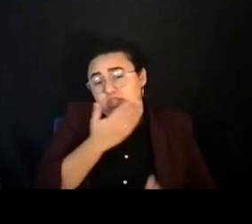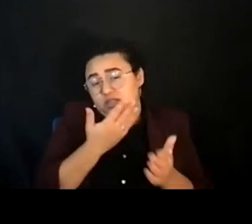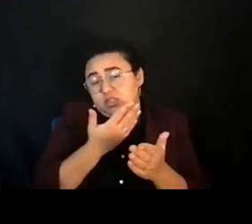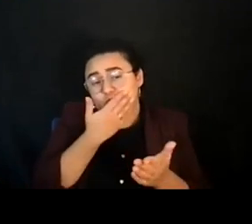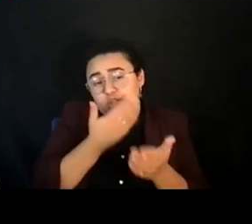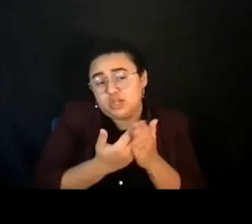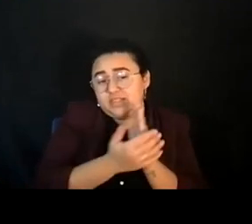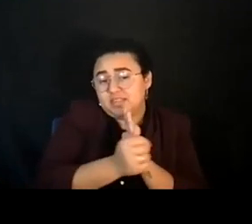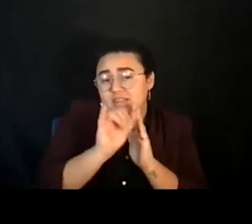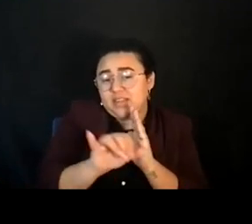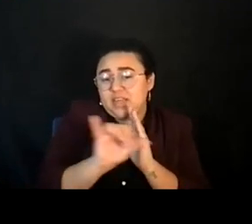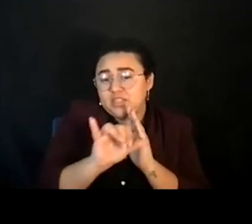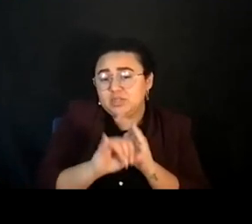All three of you.